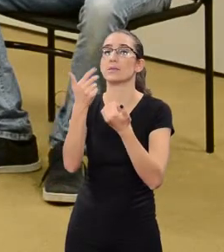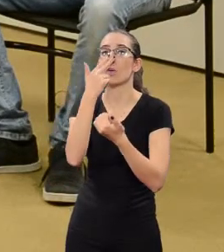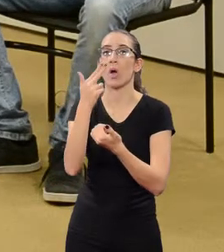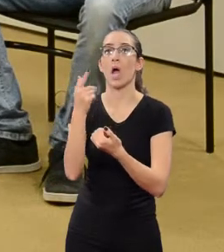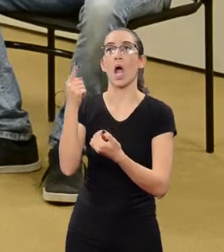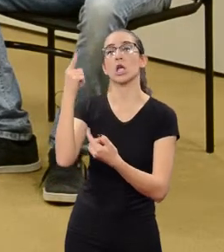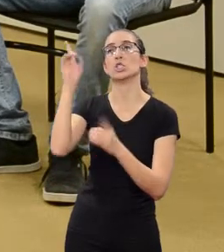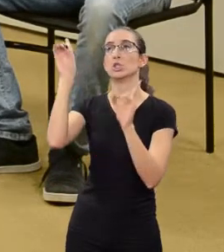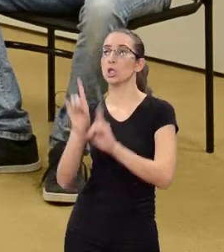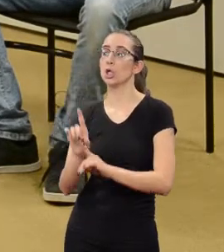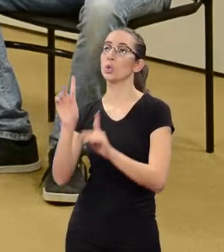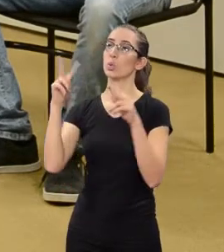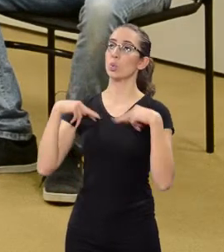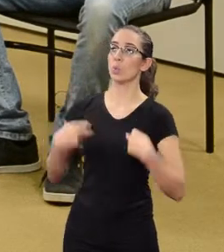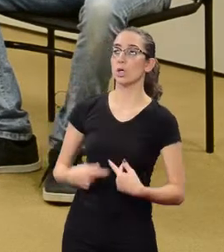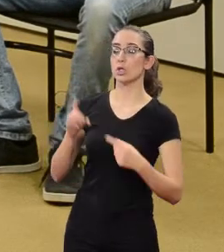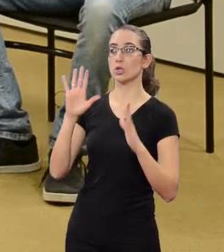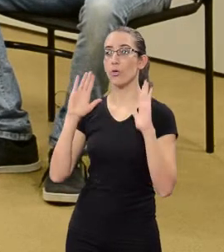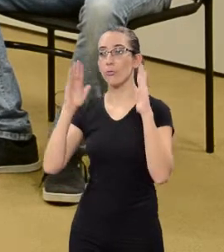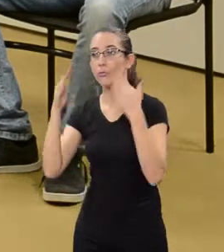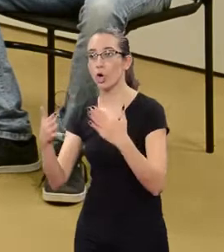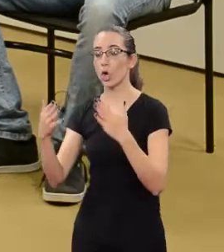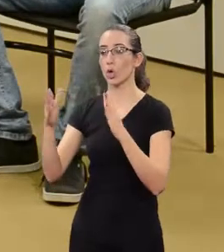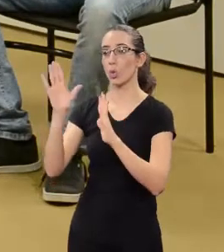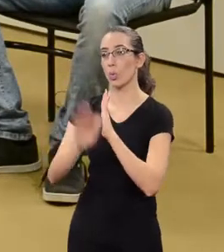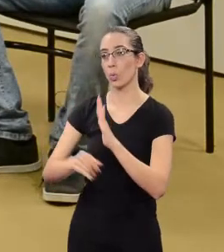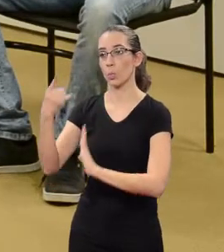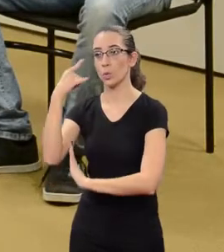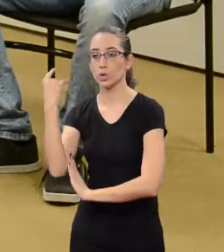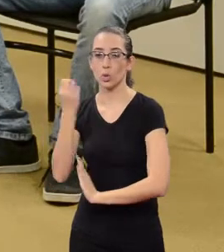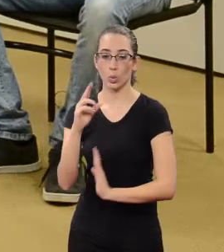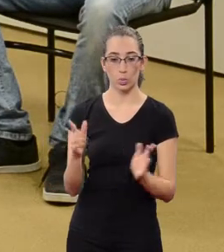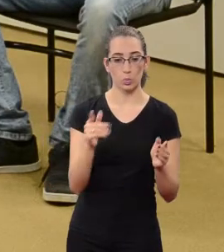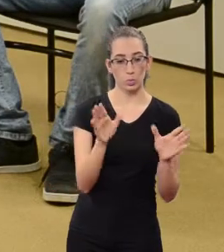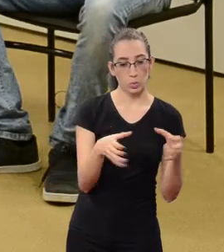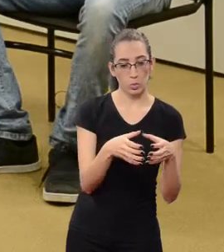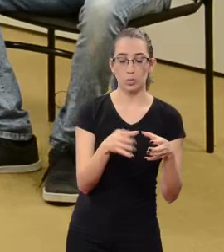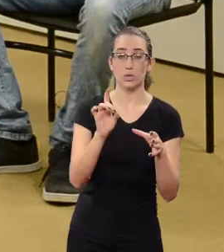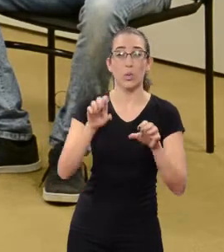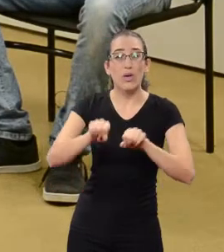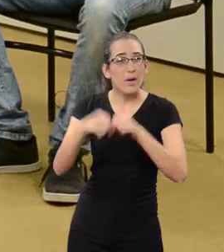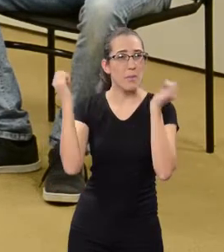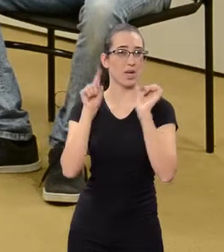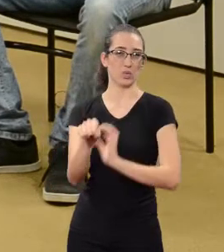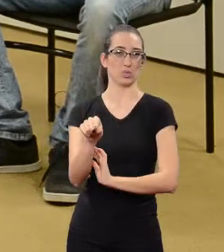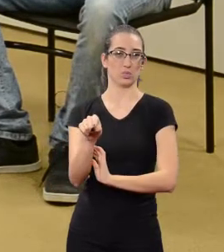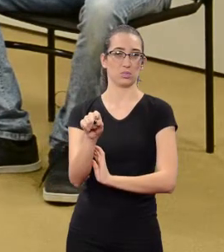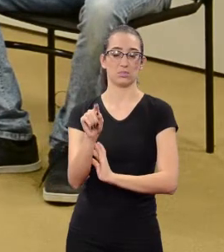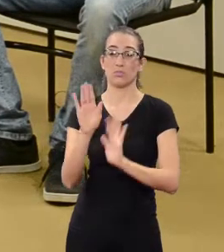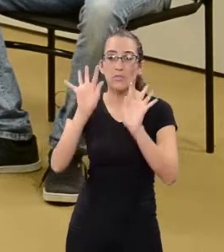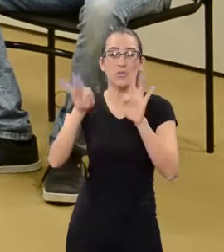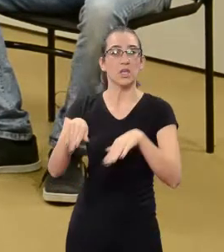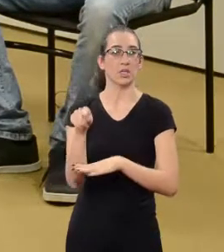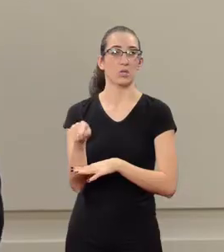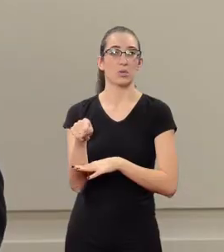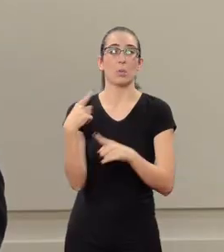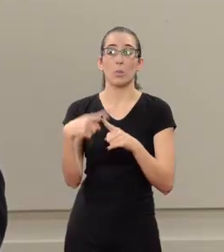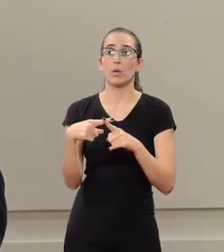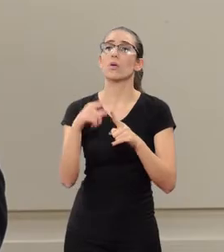only for criminals or for a specific kind of people Human Rights are created in a context in which they are necessary